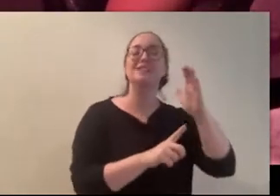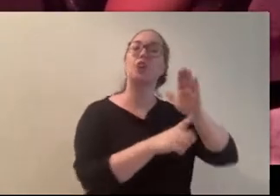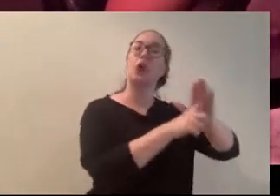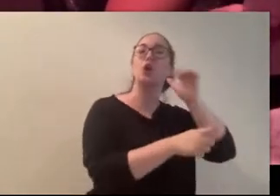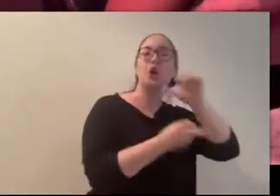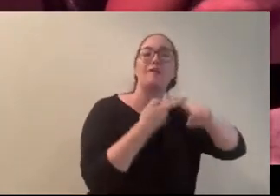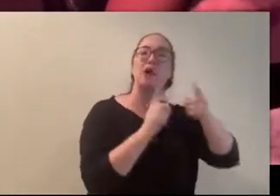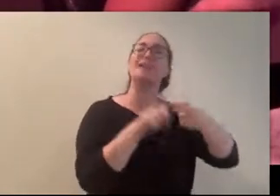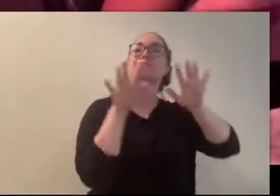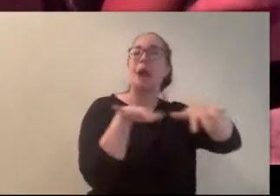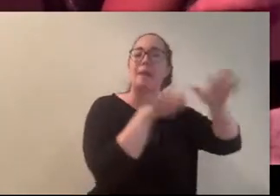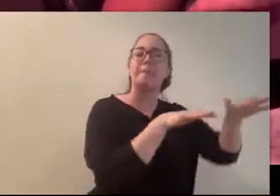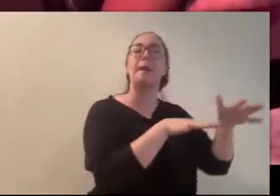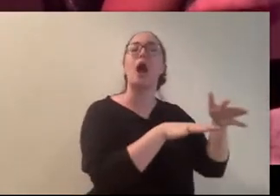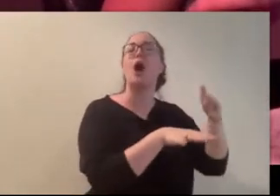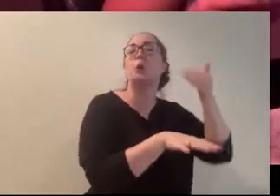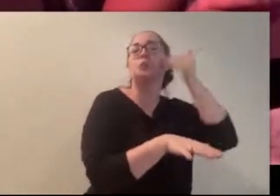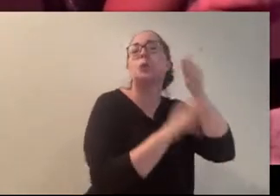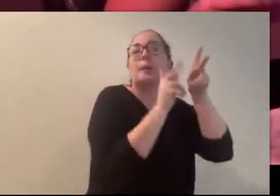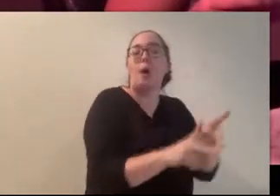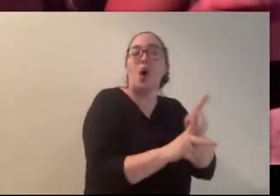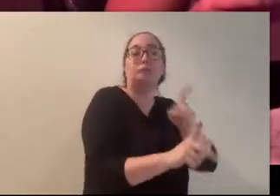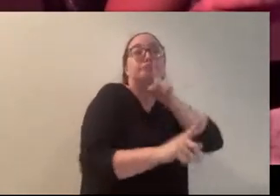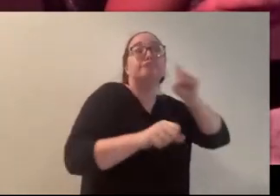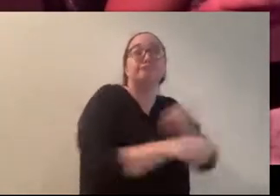encountered it! Ours was the Limping Woman,